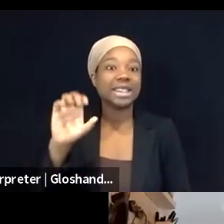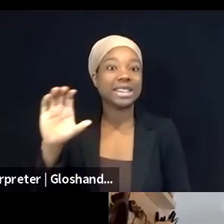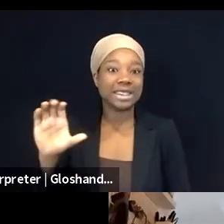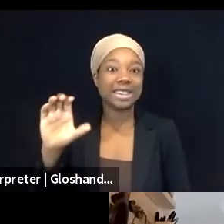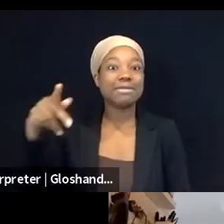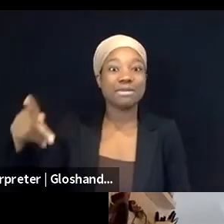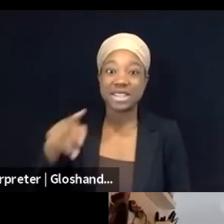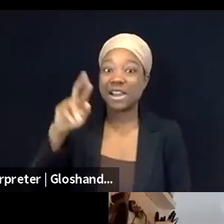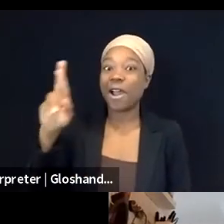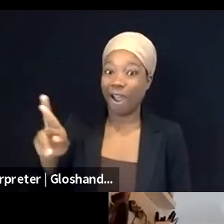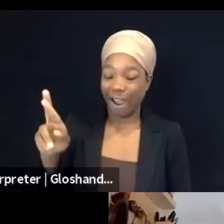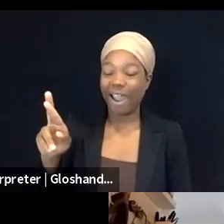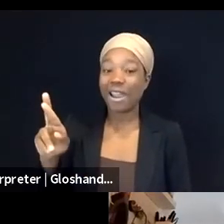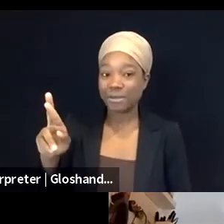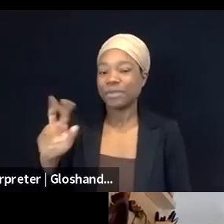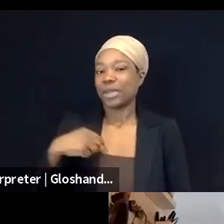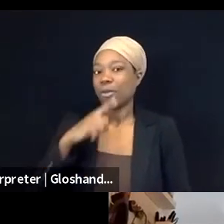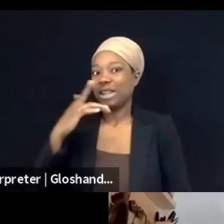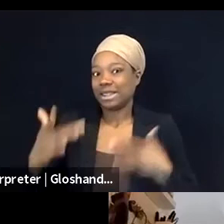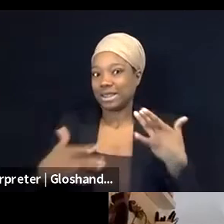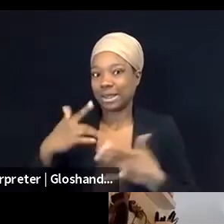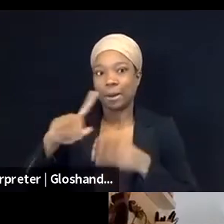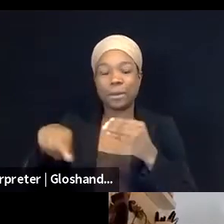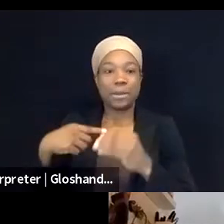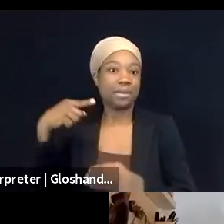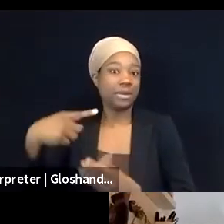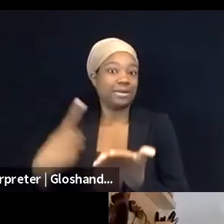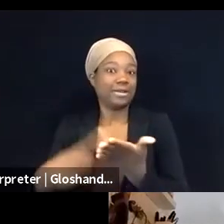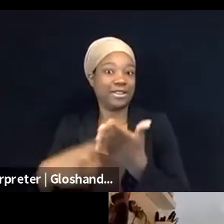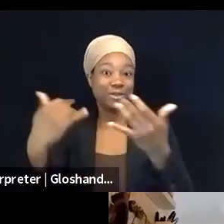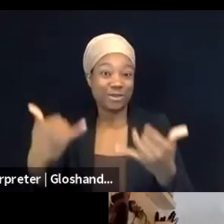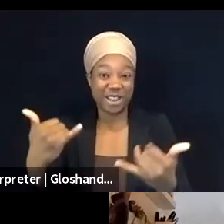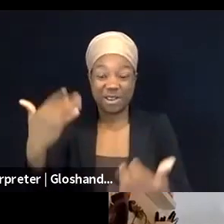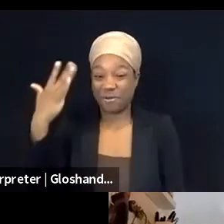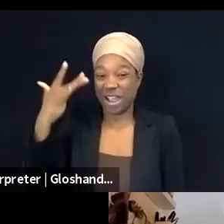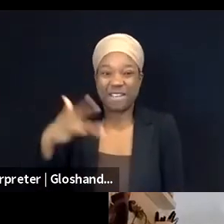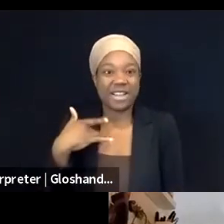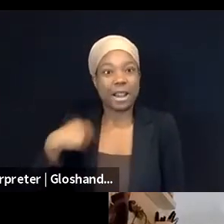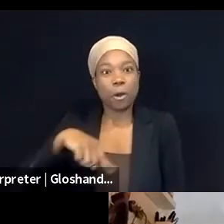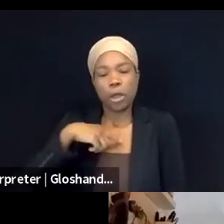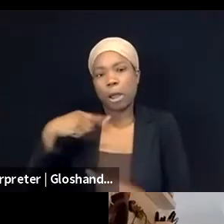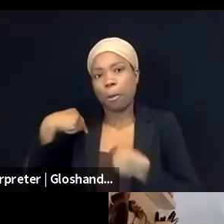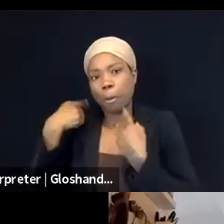this conversation is I feel like we've had it, you know, a bit segregated. We've talked about offline stuff